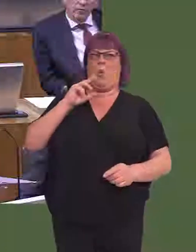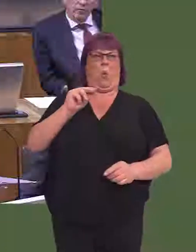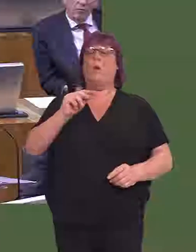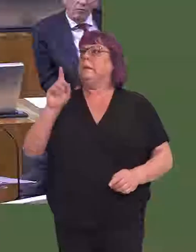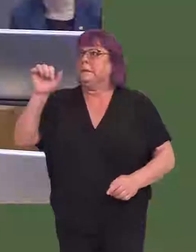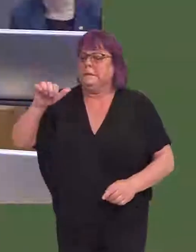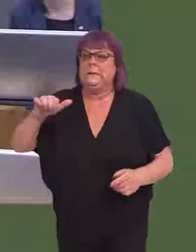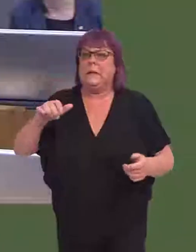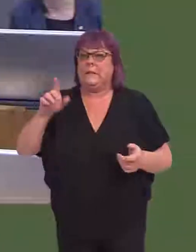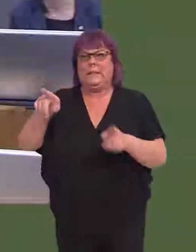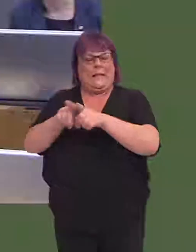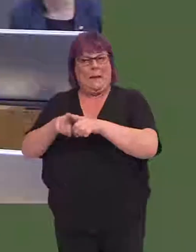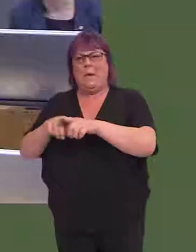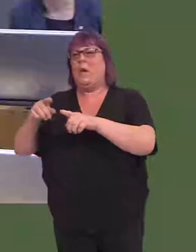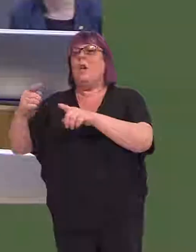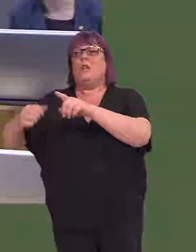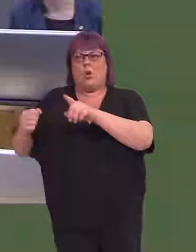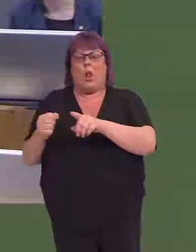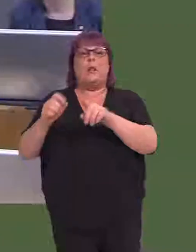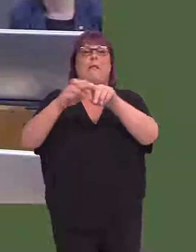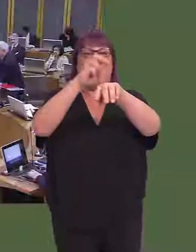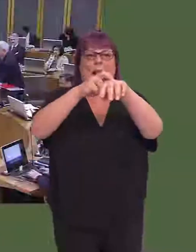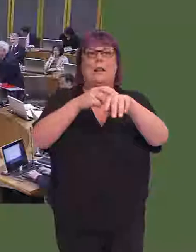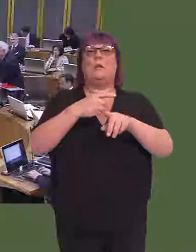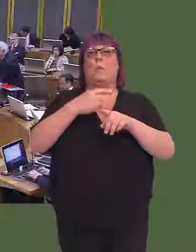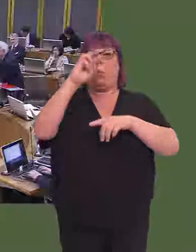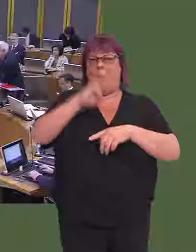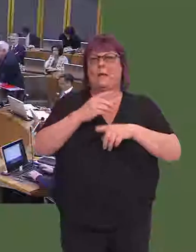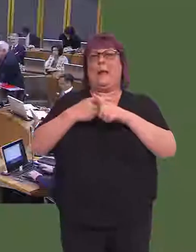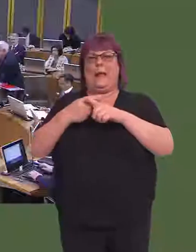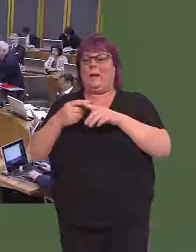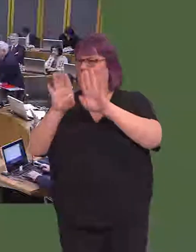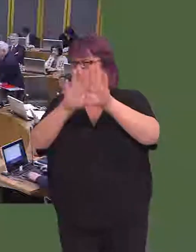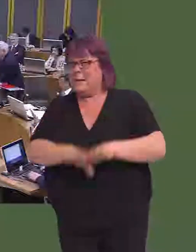It is exactly the same situation as Scotland, Northern Ireland and England.